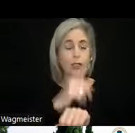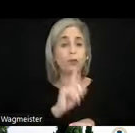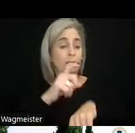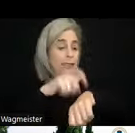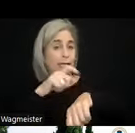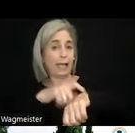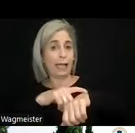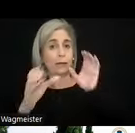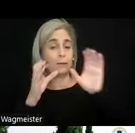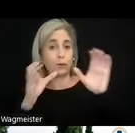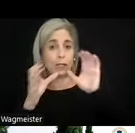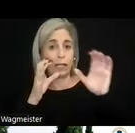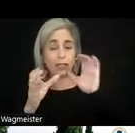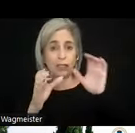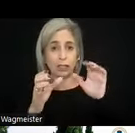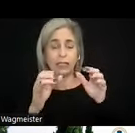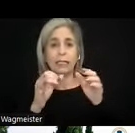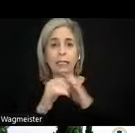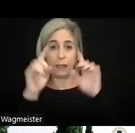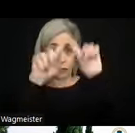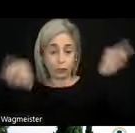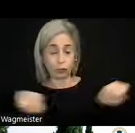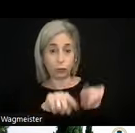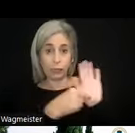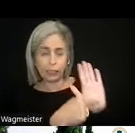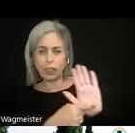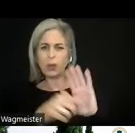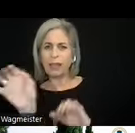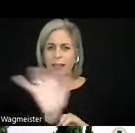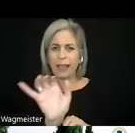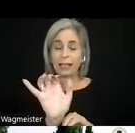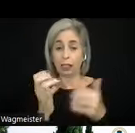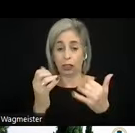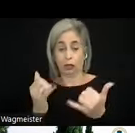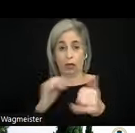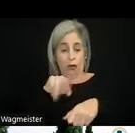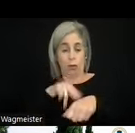communication that in the screenshot looks a lot like a current normal chat when you